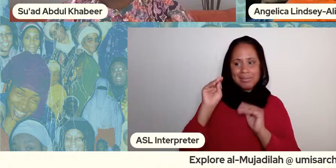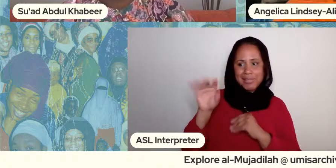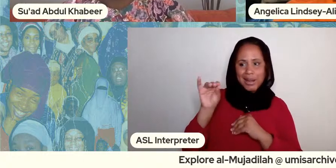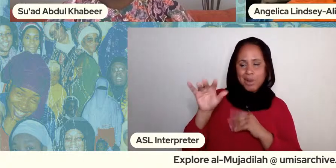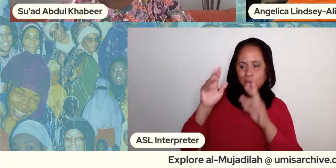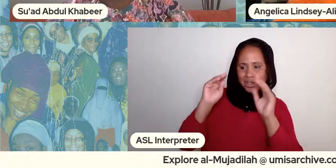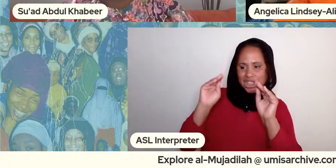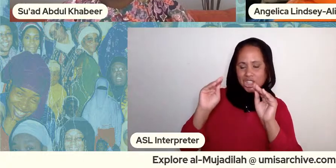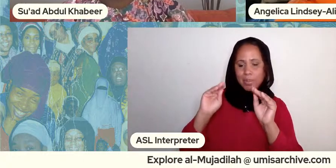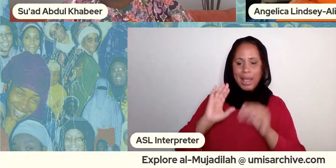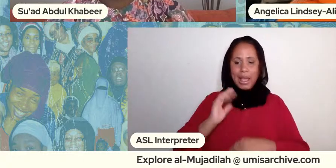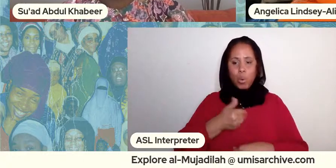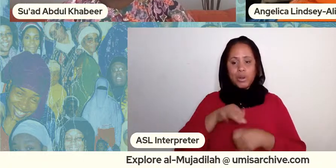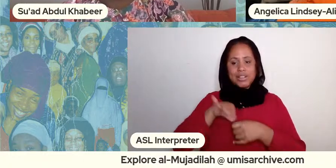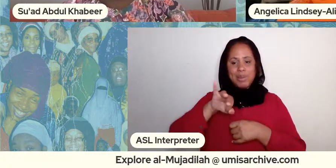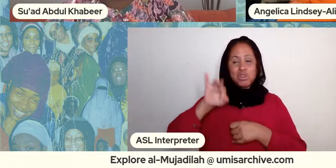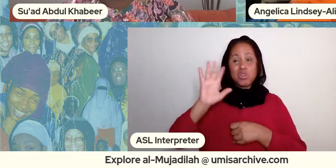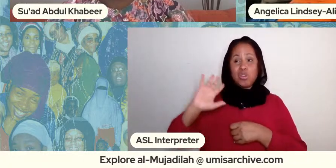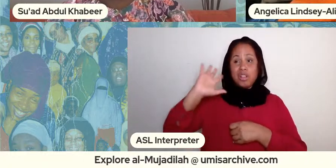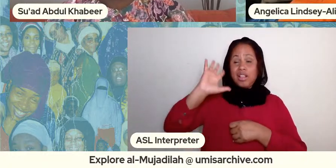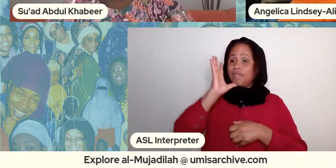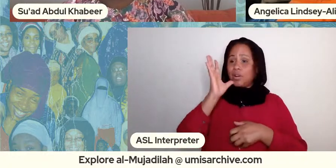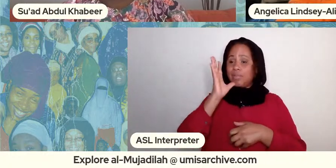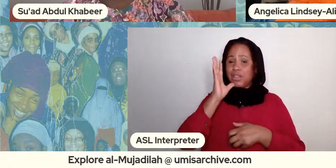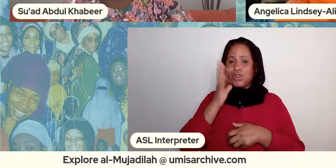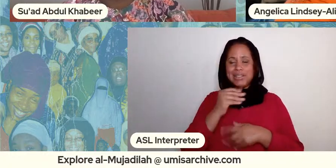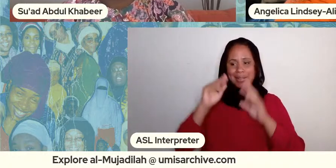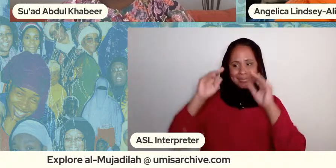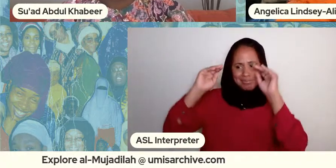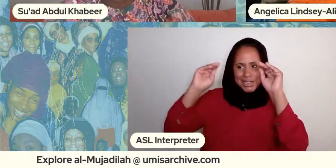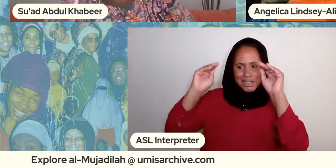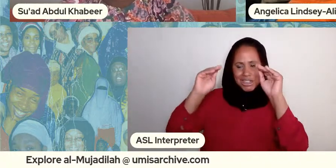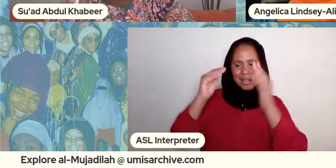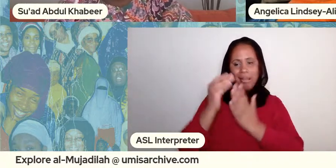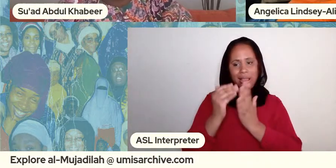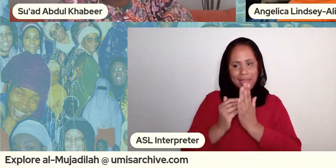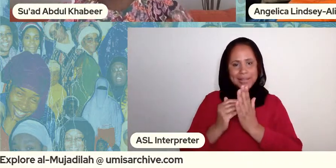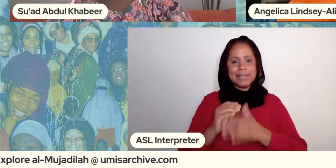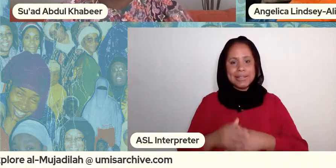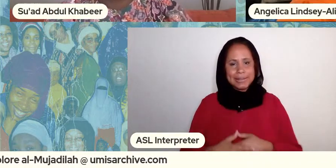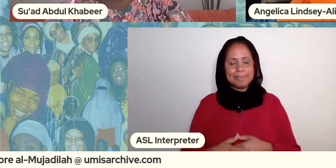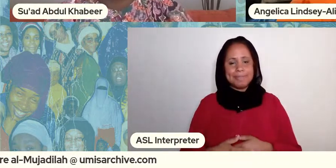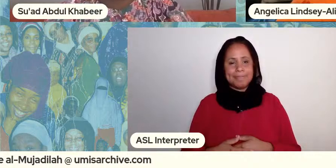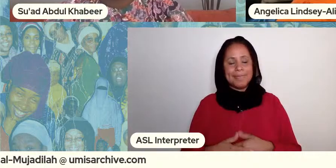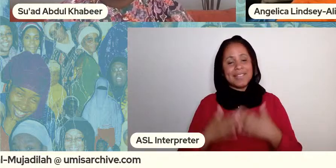lessons from them even in contemporary times yes thank you yes so definitely check that out